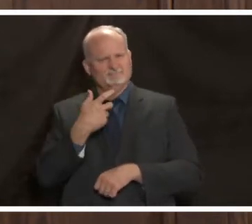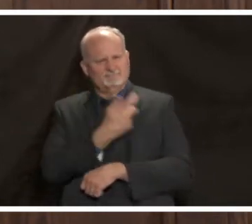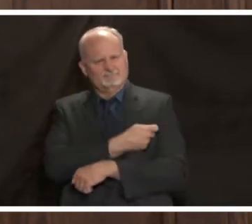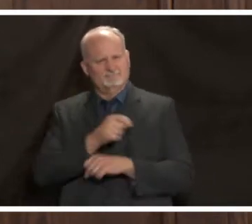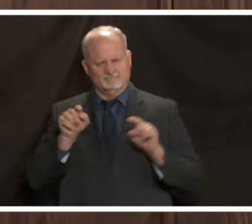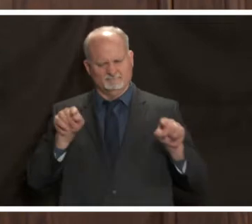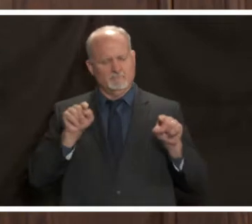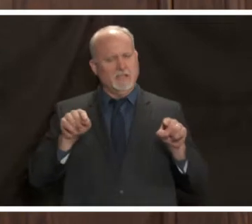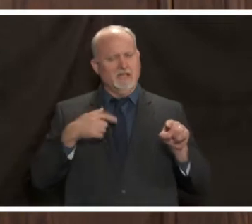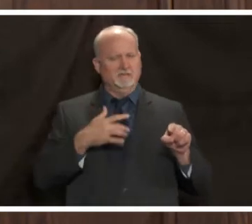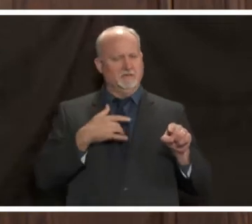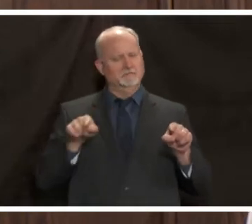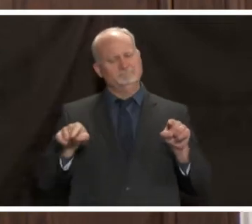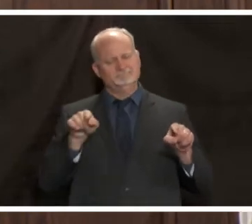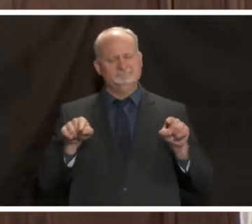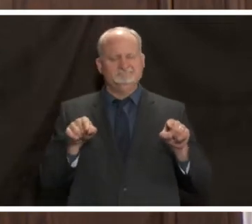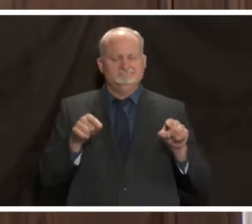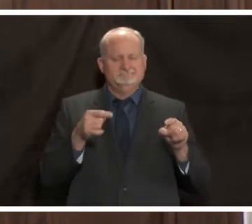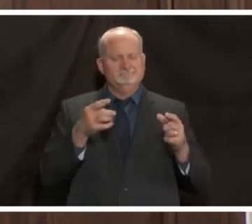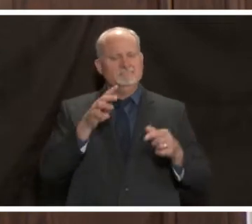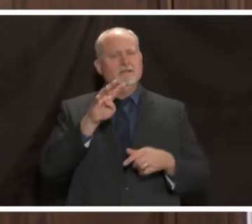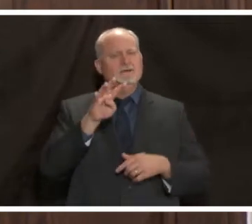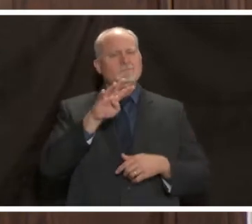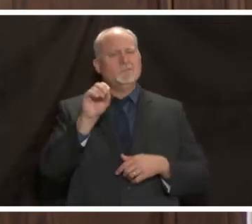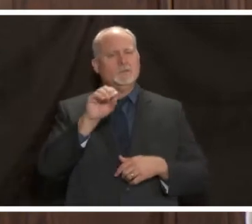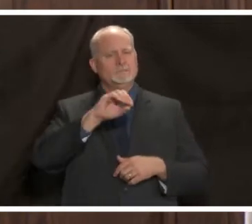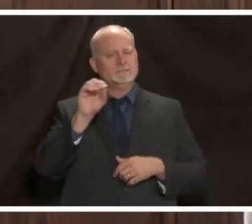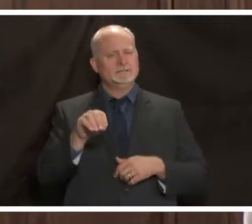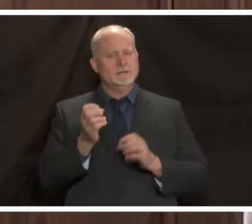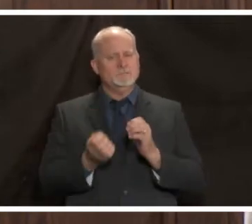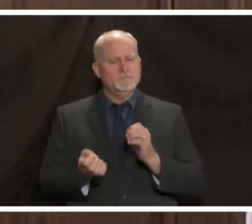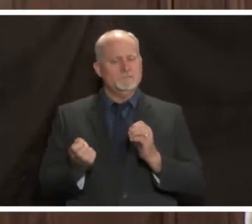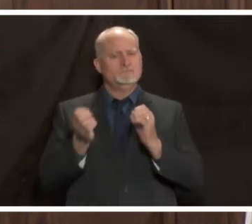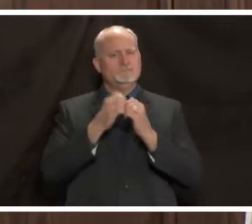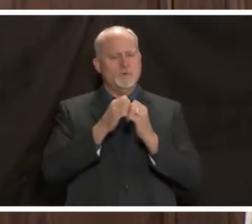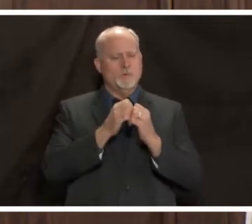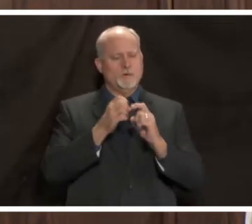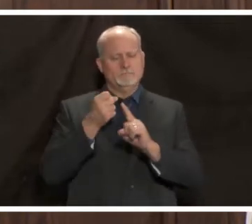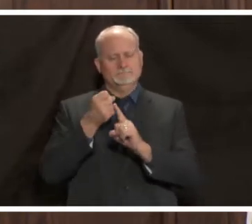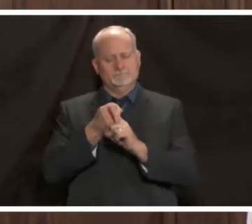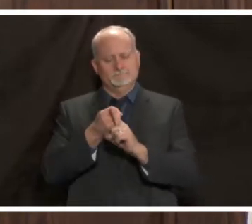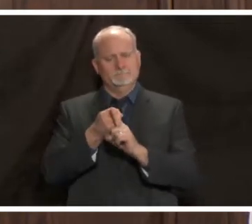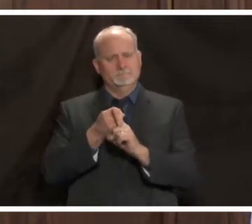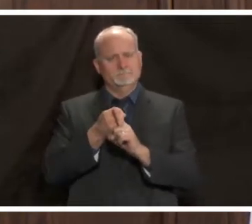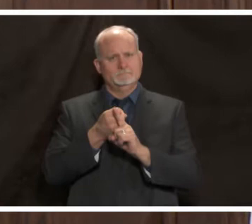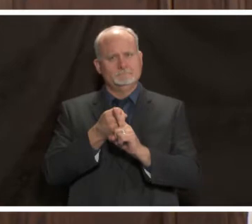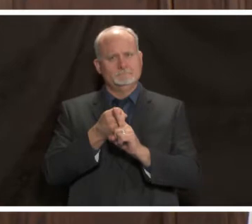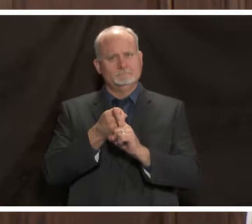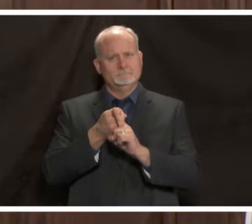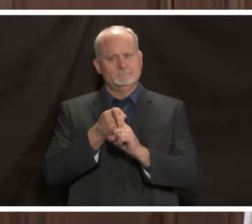that we would see about 40 percent more cases among the vaccine res the the placebo group